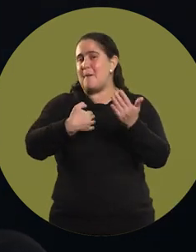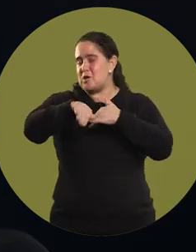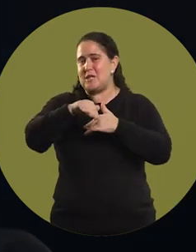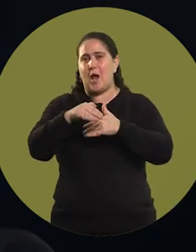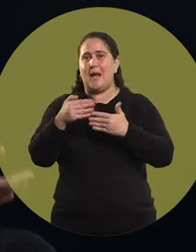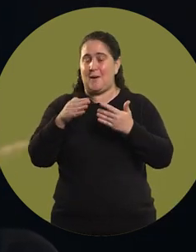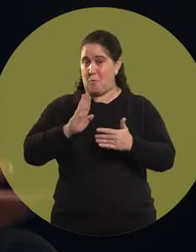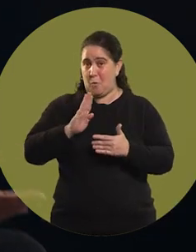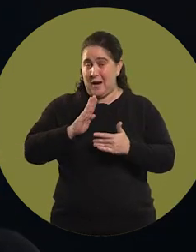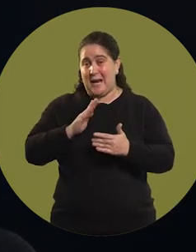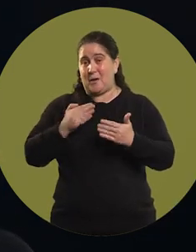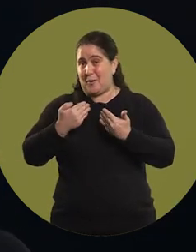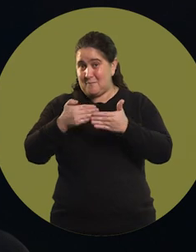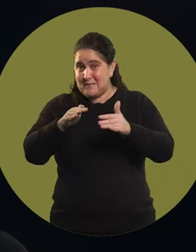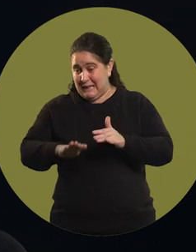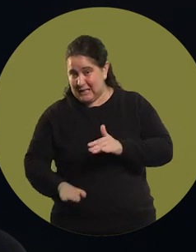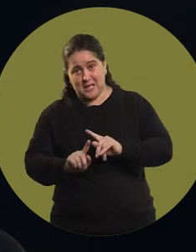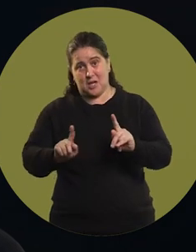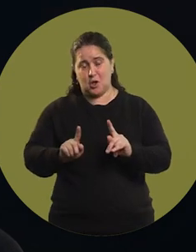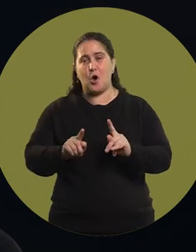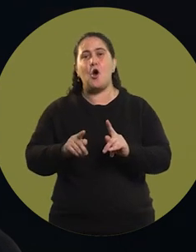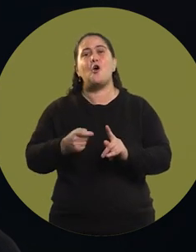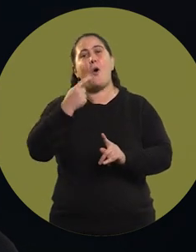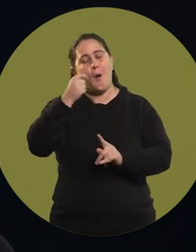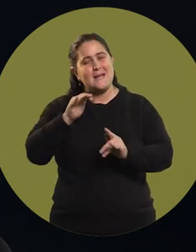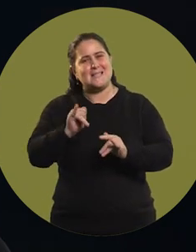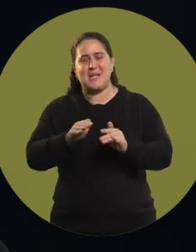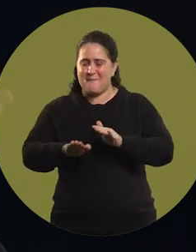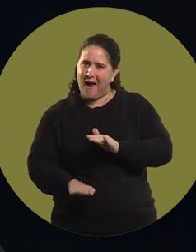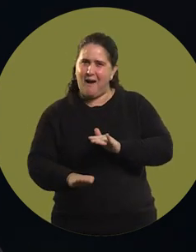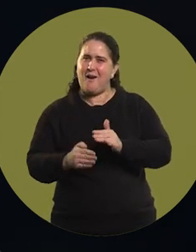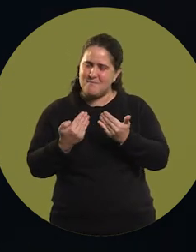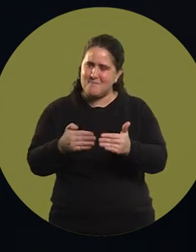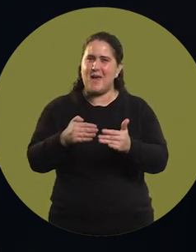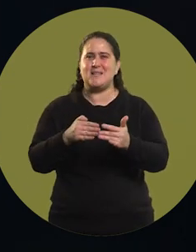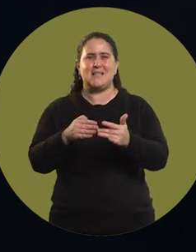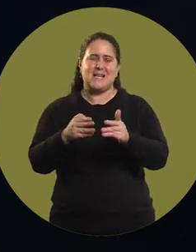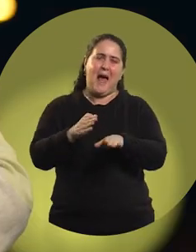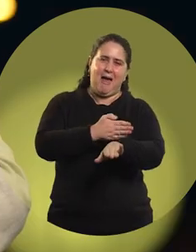as it happens to boy pilots, who have more experience in karting, racing.